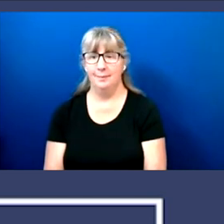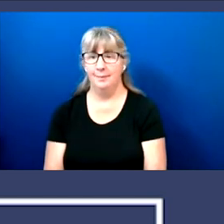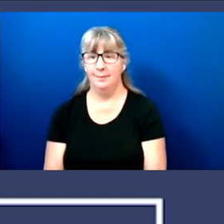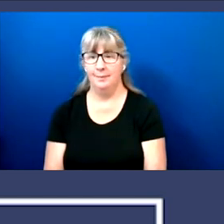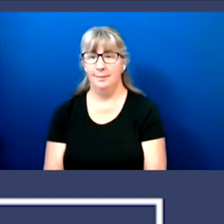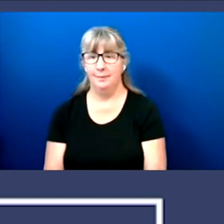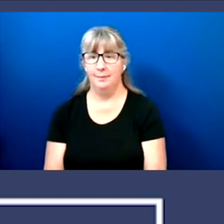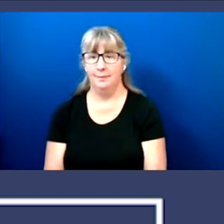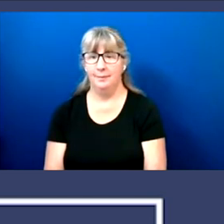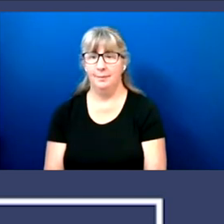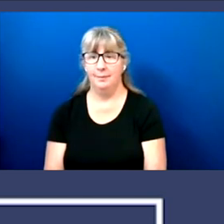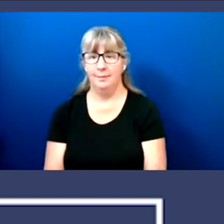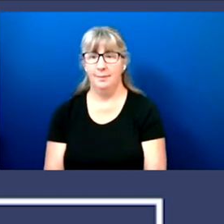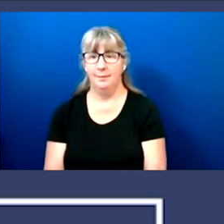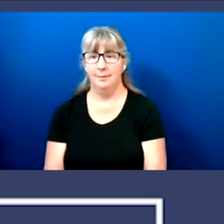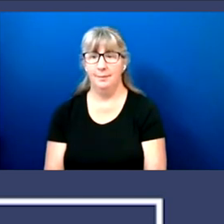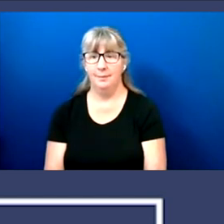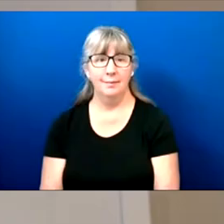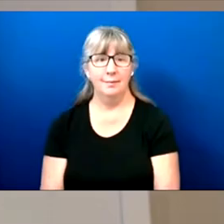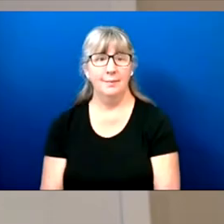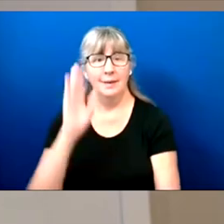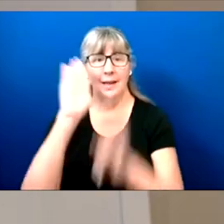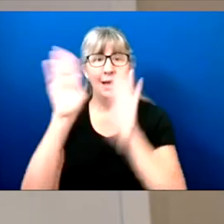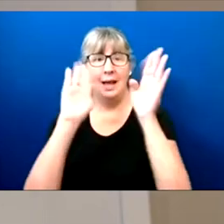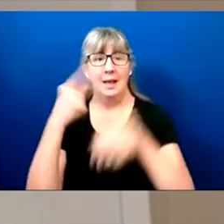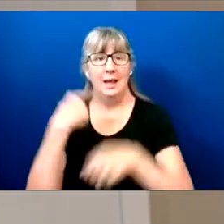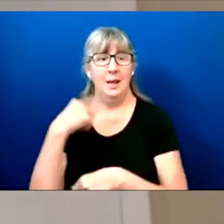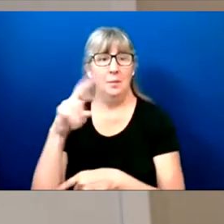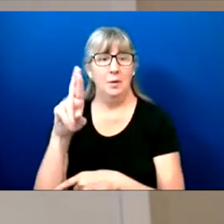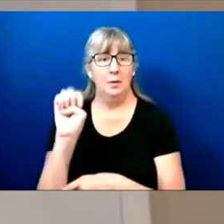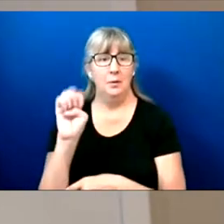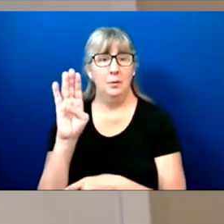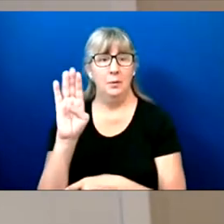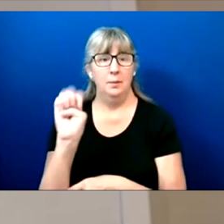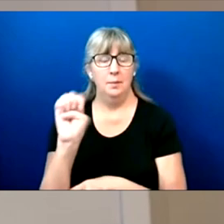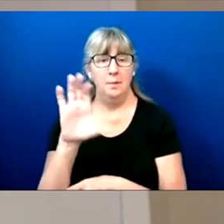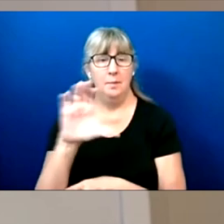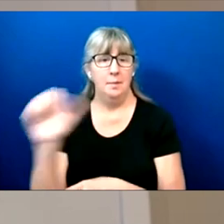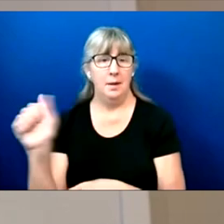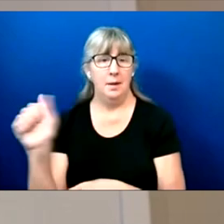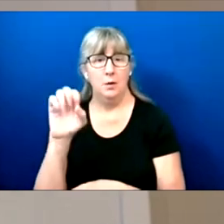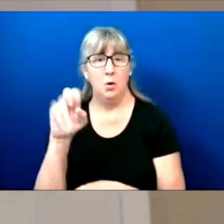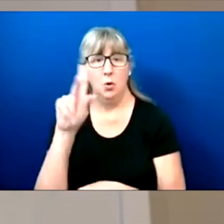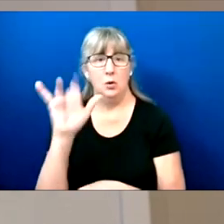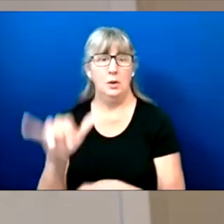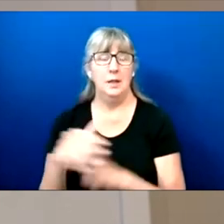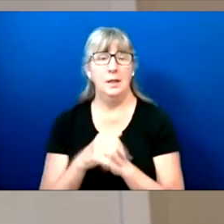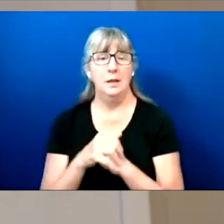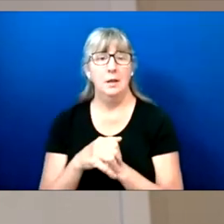Hi, I'm Rebecca Cokley, Program Officer for the U.S. Disability Rights